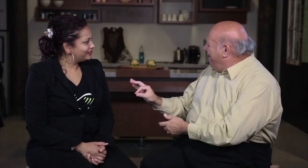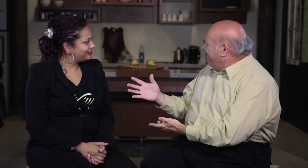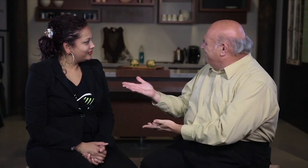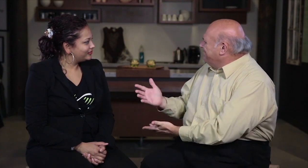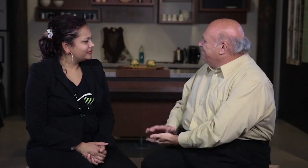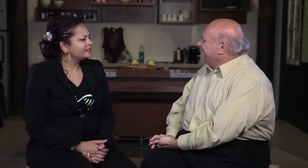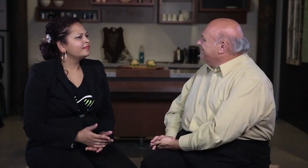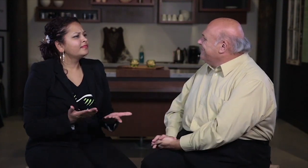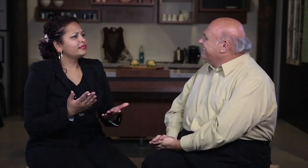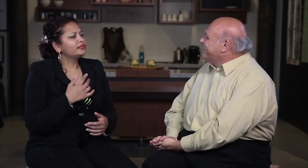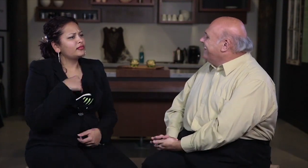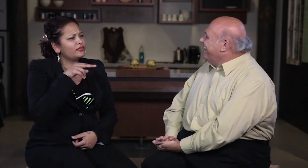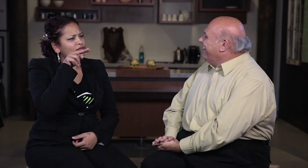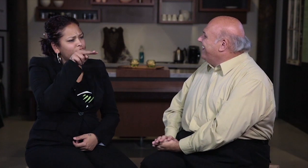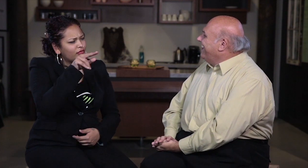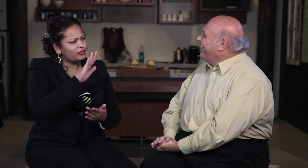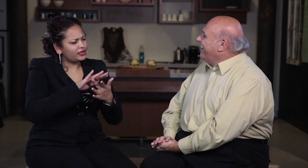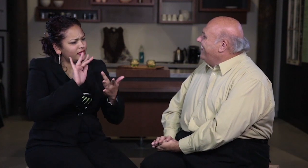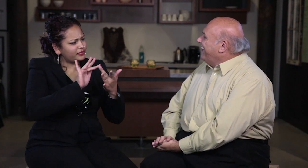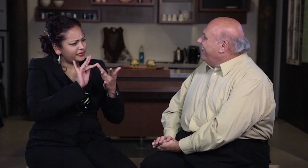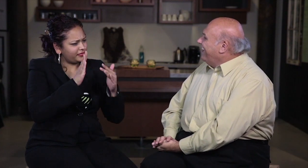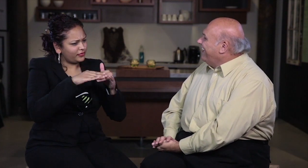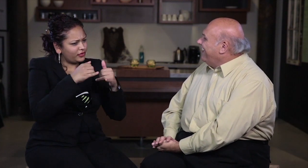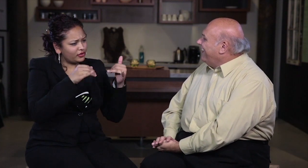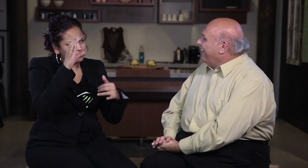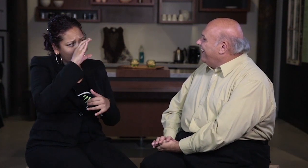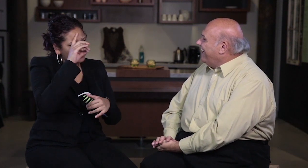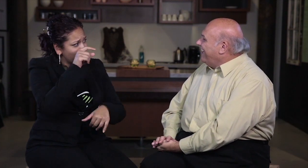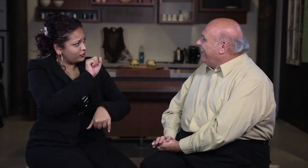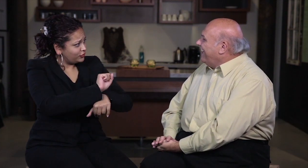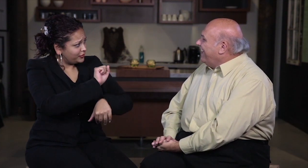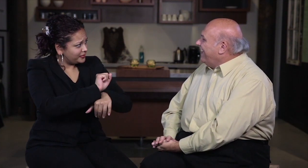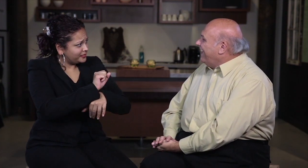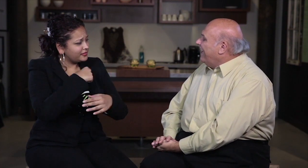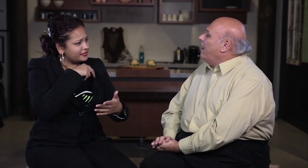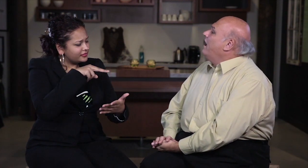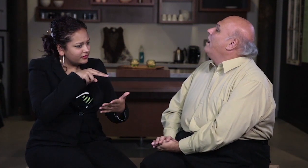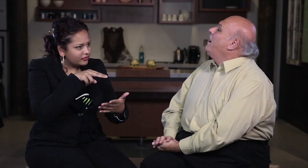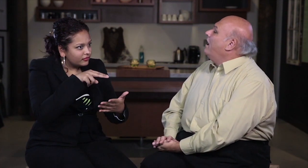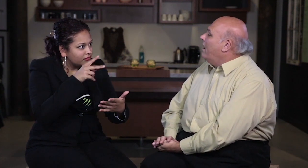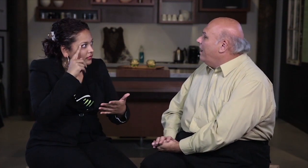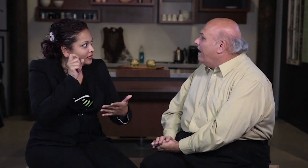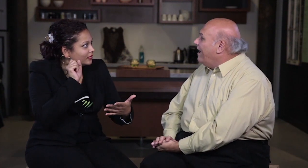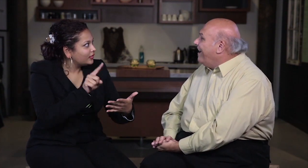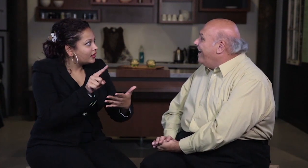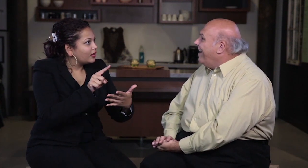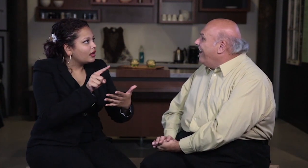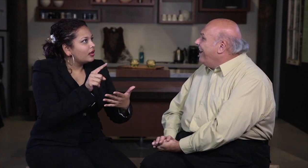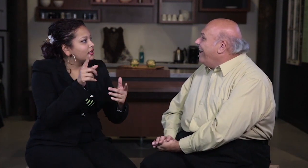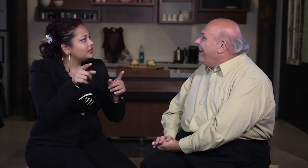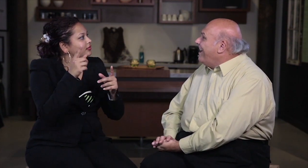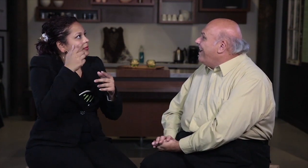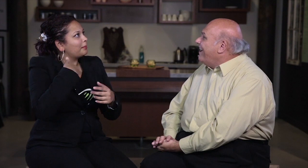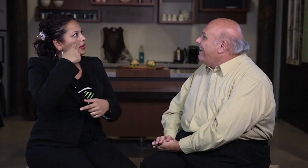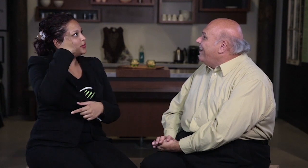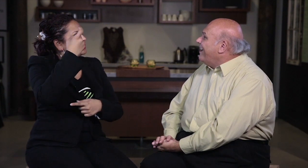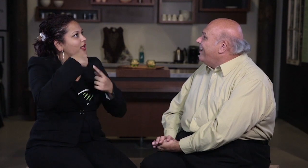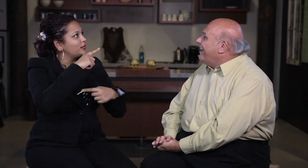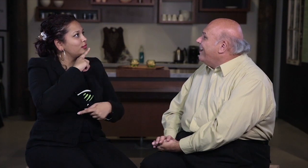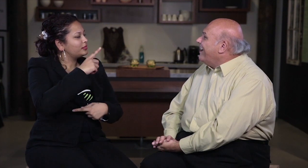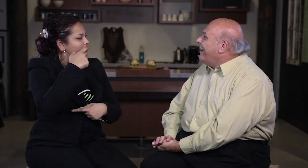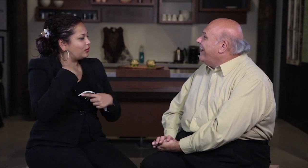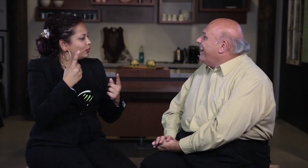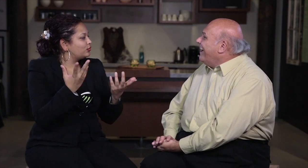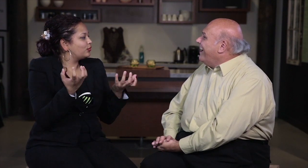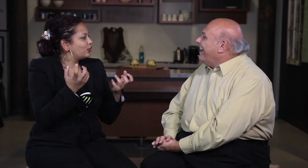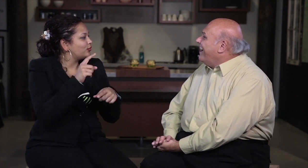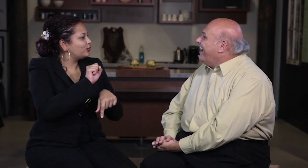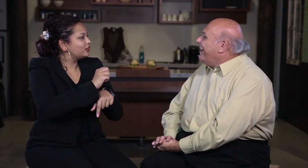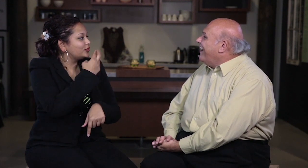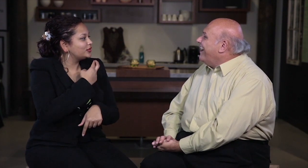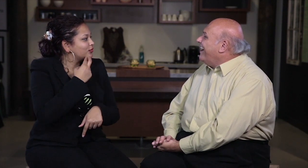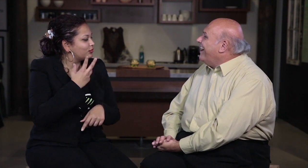the Internet when I came across this job posting. I thought my dream came true... I had always wanted to